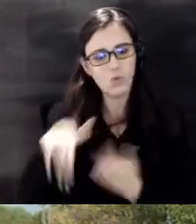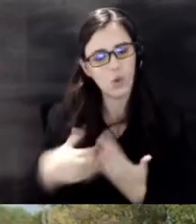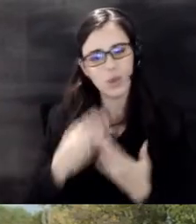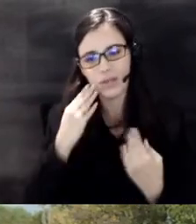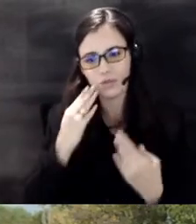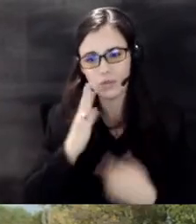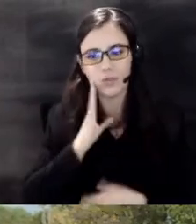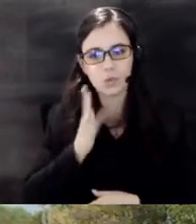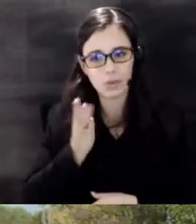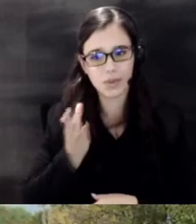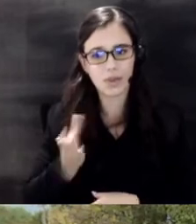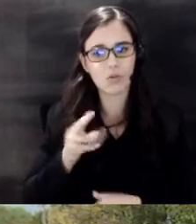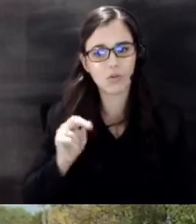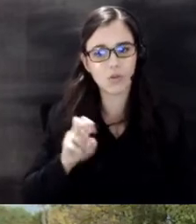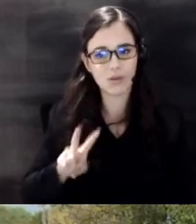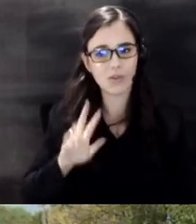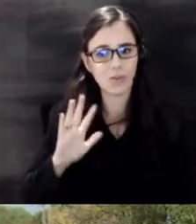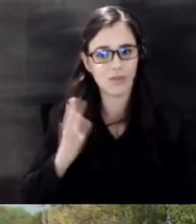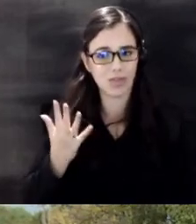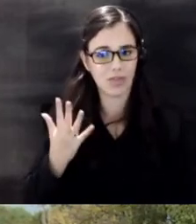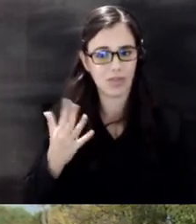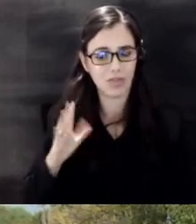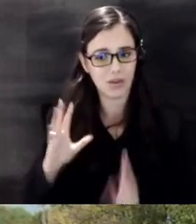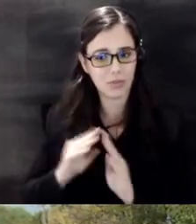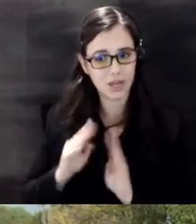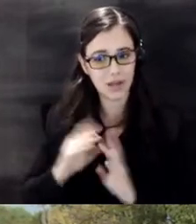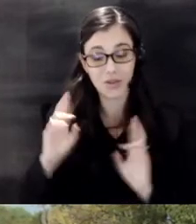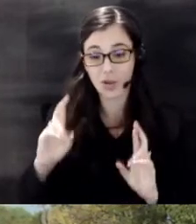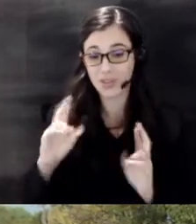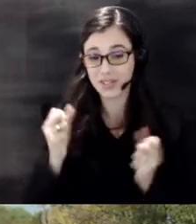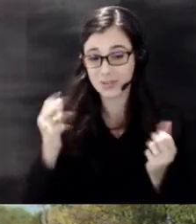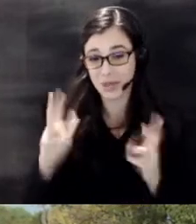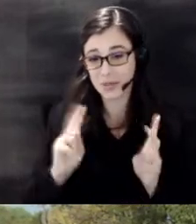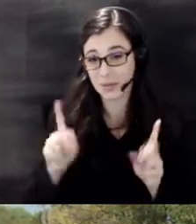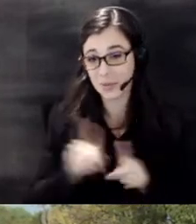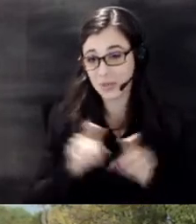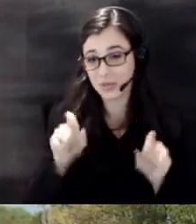November 5th meeting and hope to see as many people there as possible now thank you mayor for